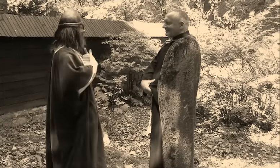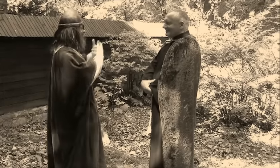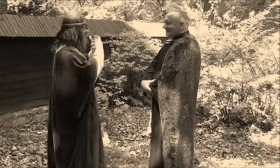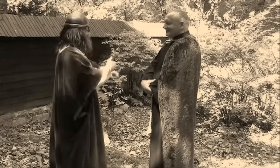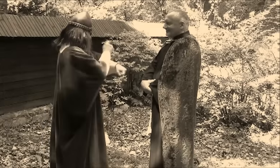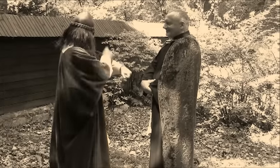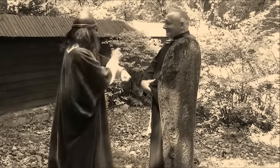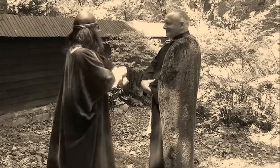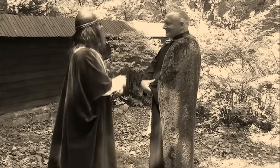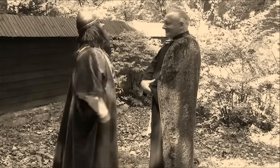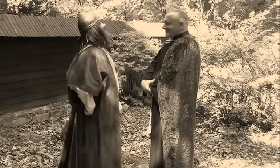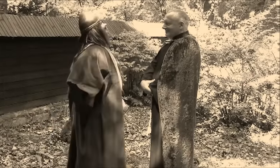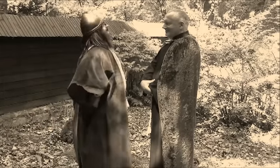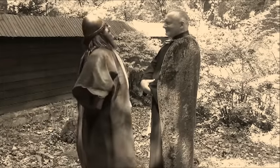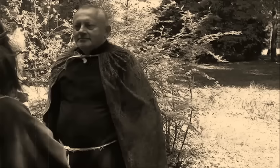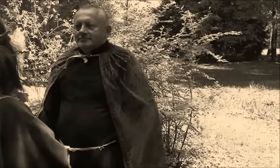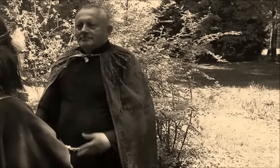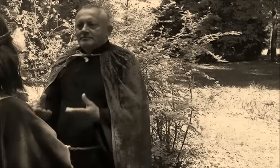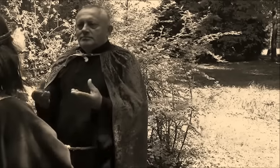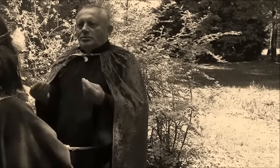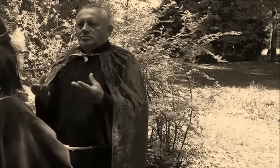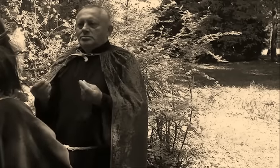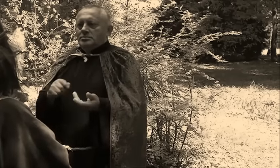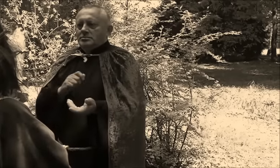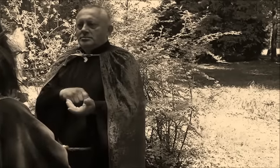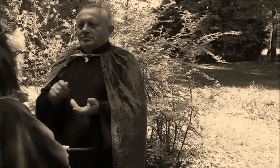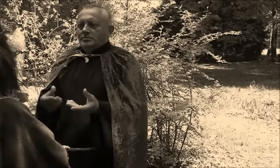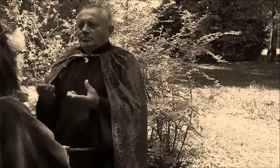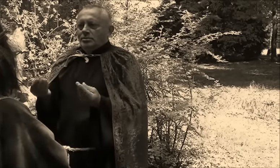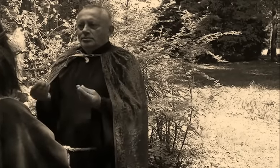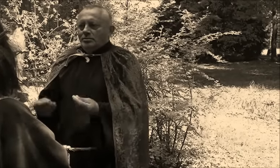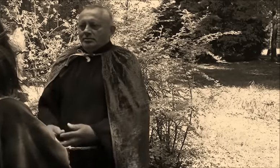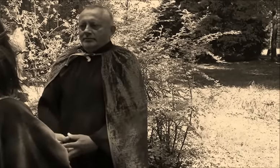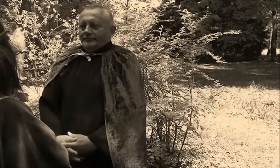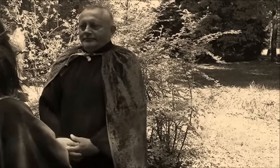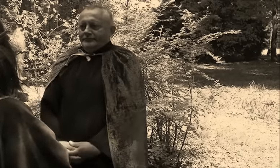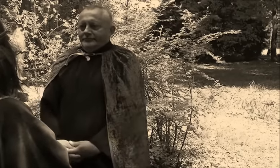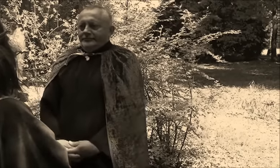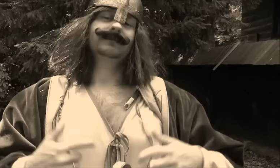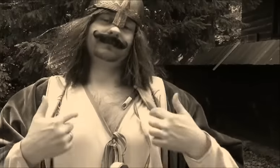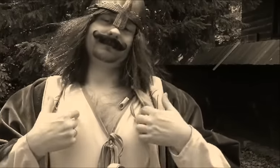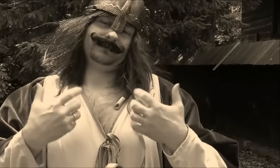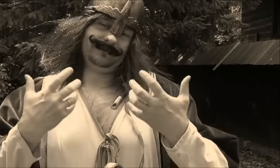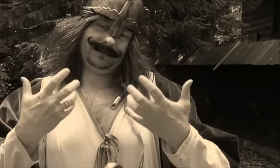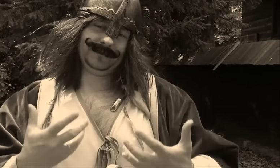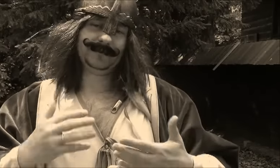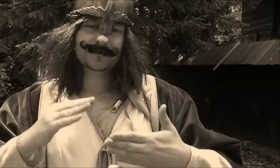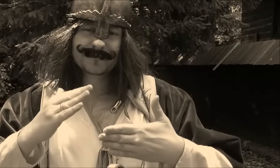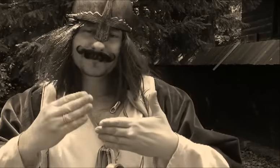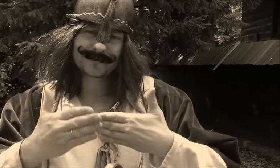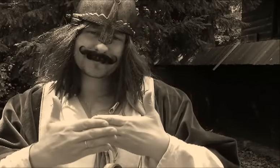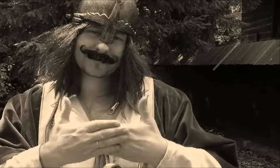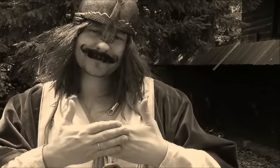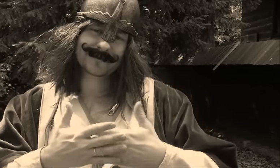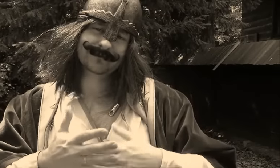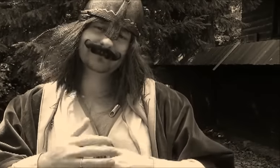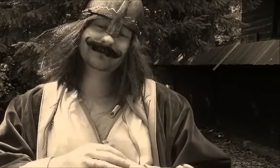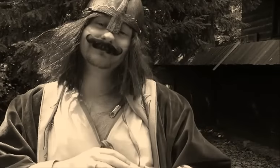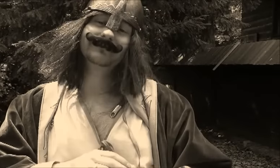I want to be baptised. Why? Because I want to get married.